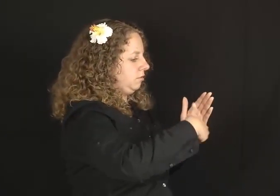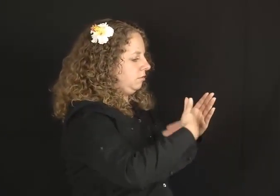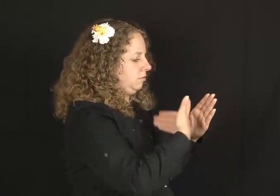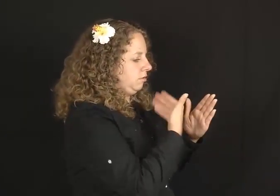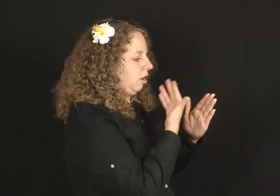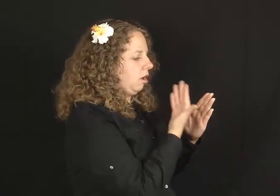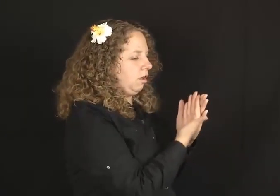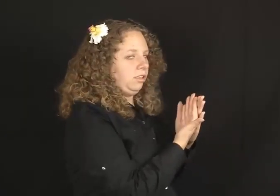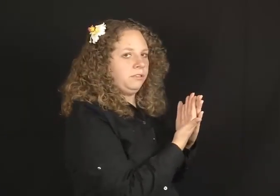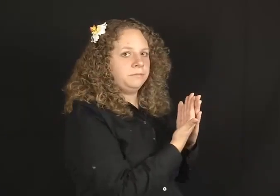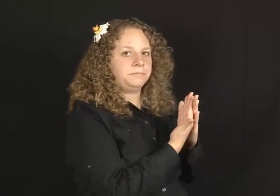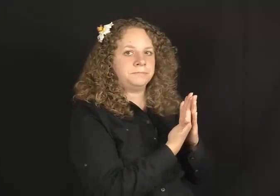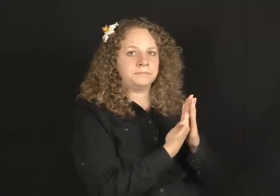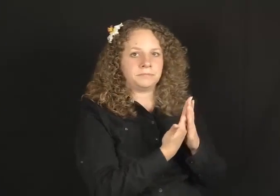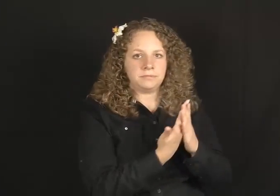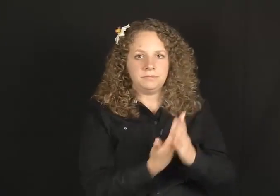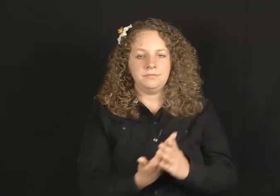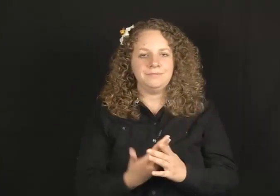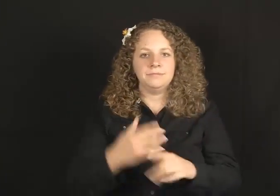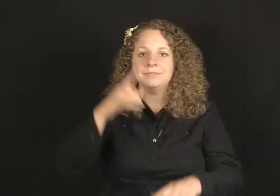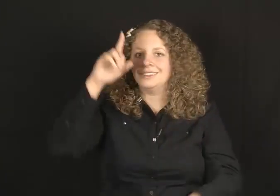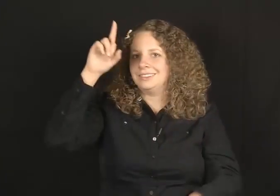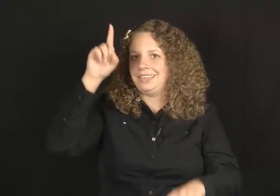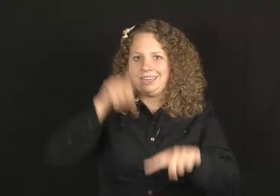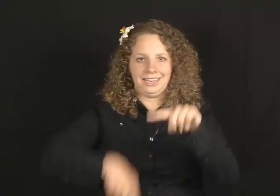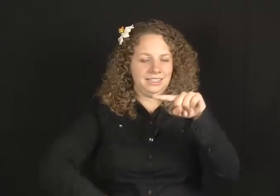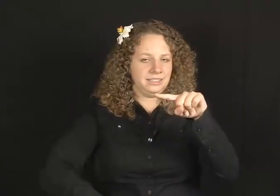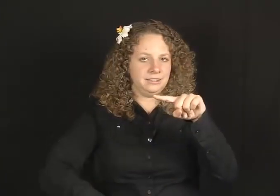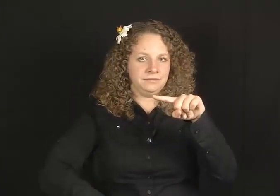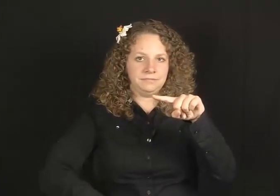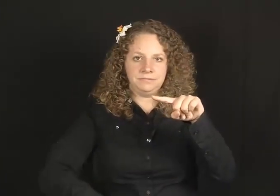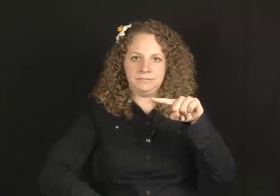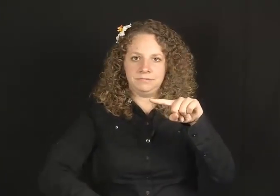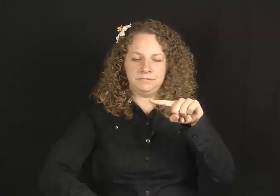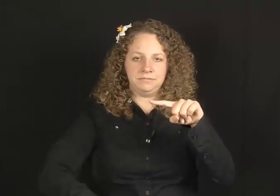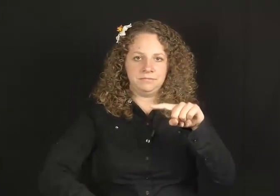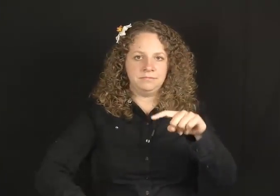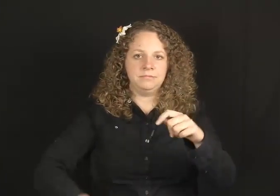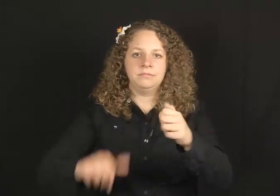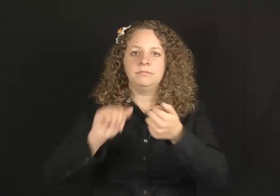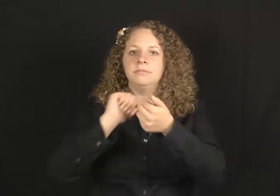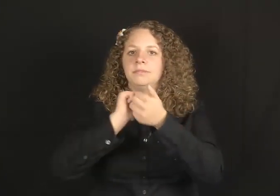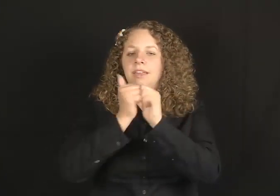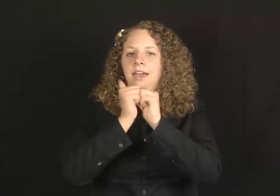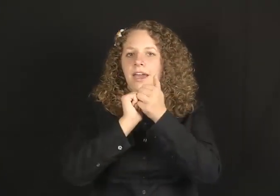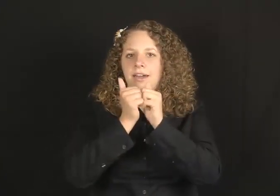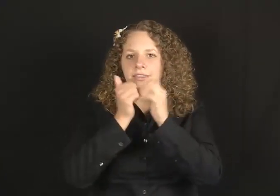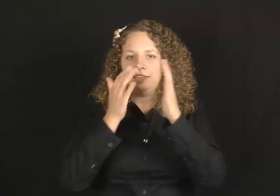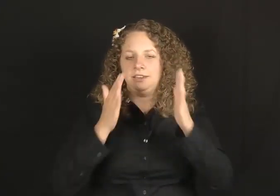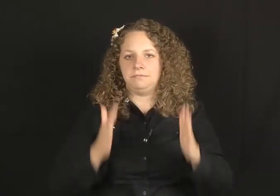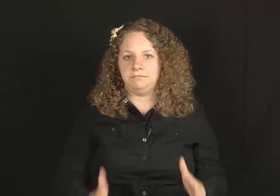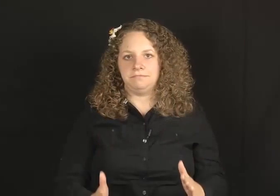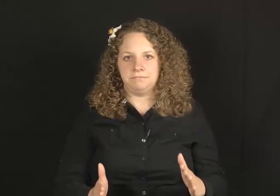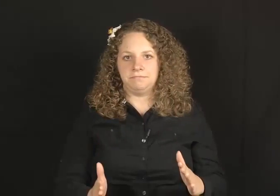ALL, ALL. CAN’T.